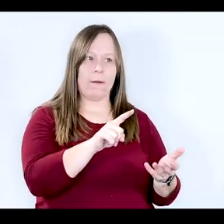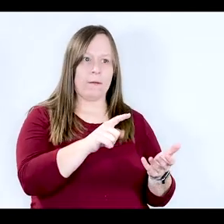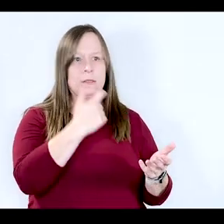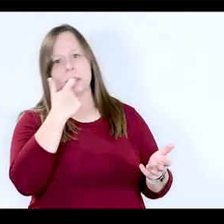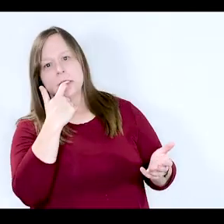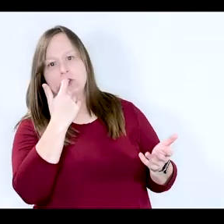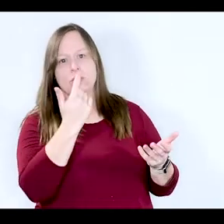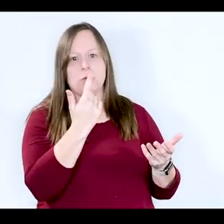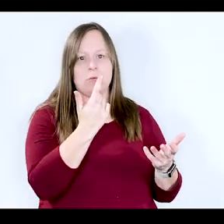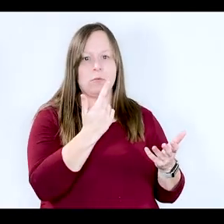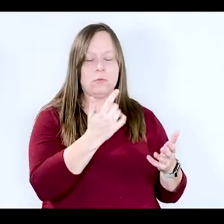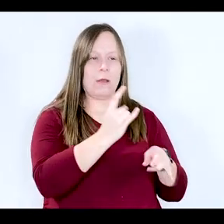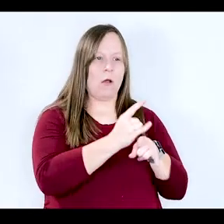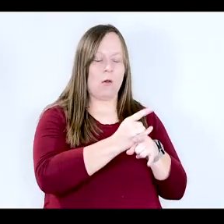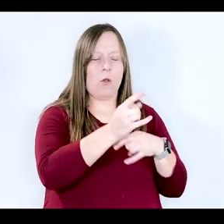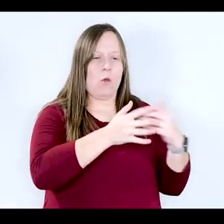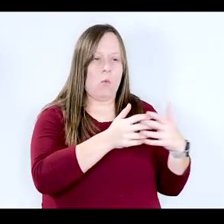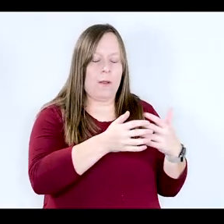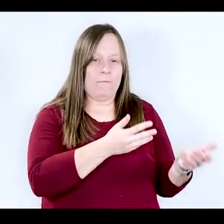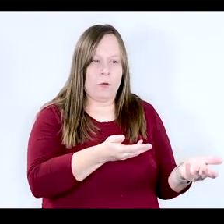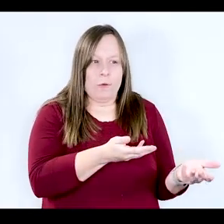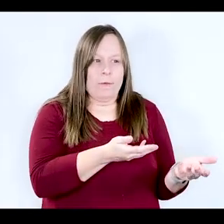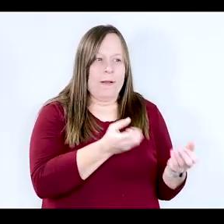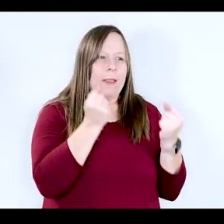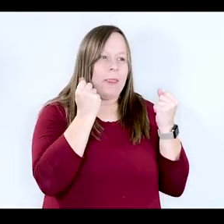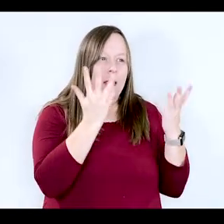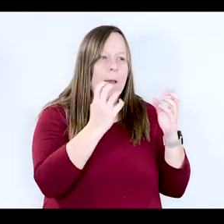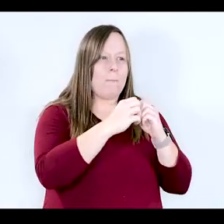you know, succumbing to something like this. I think there's a lot more